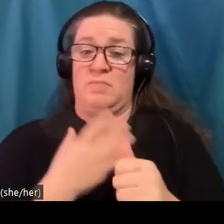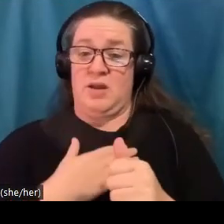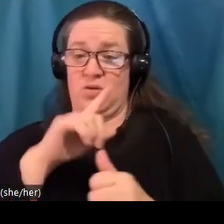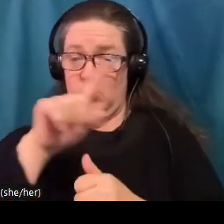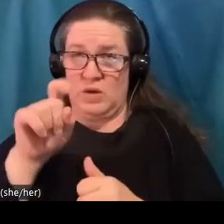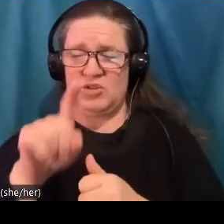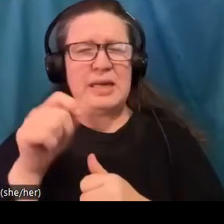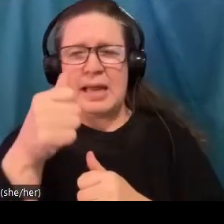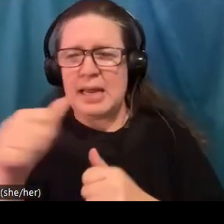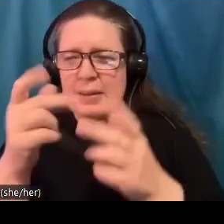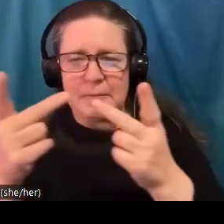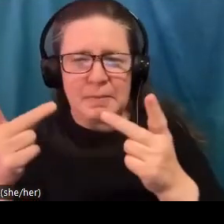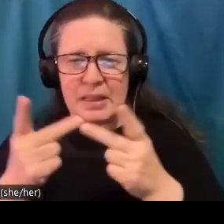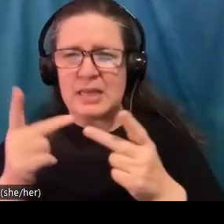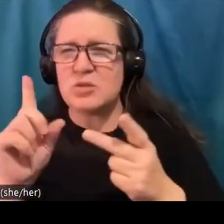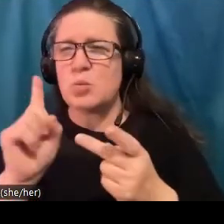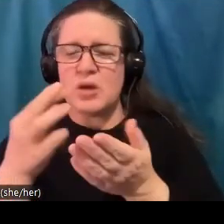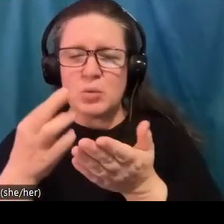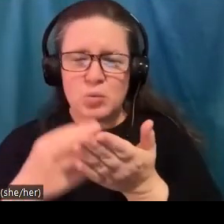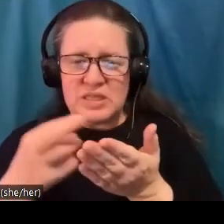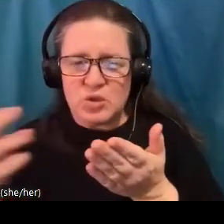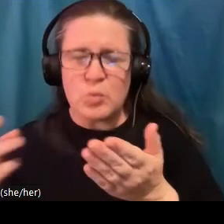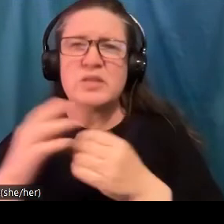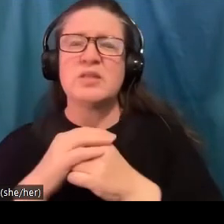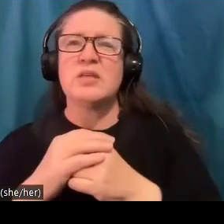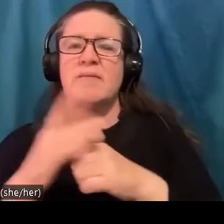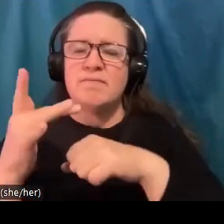might be available, kind of in a group where I could provide like